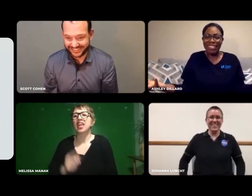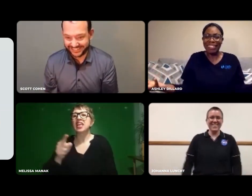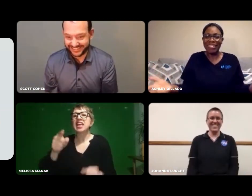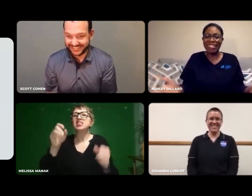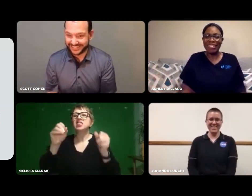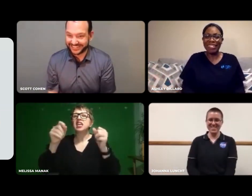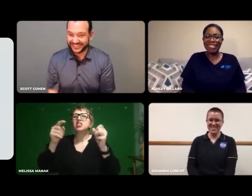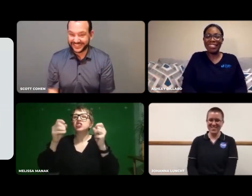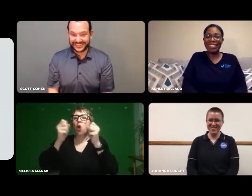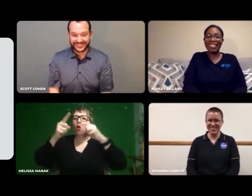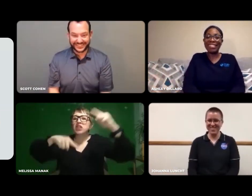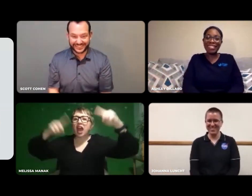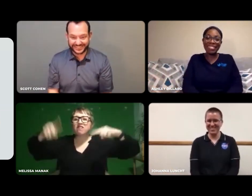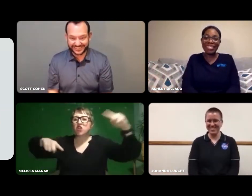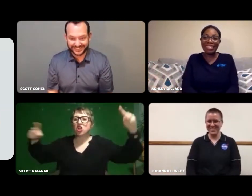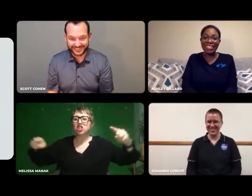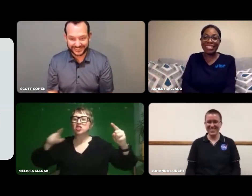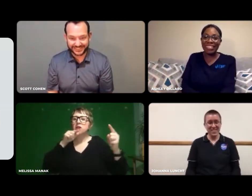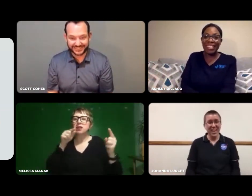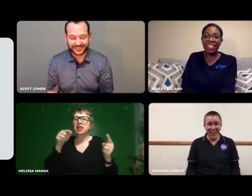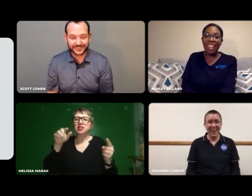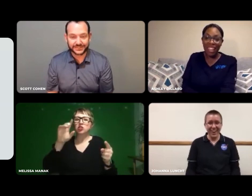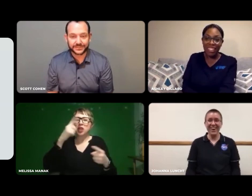It's so diverse, too.